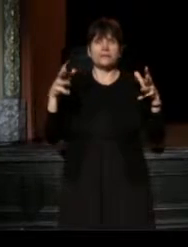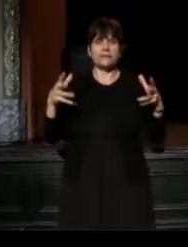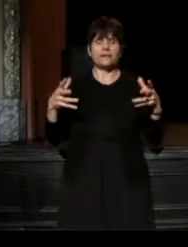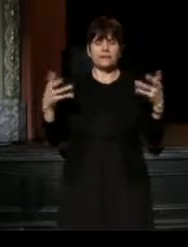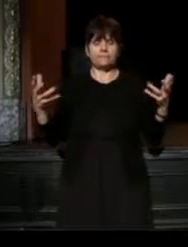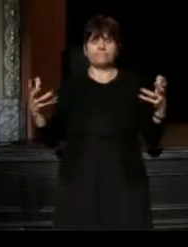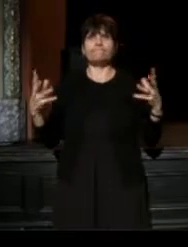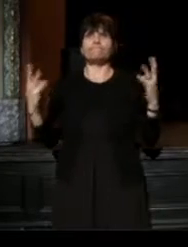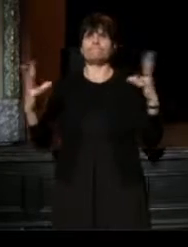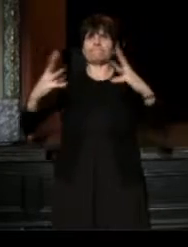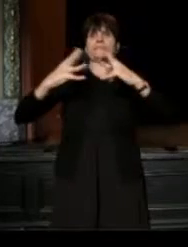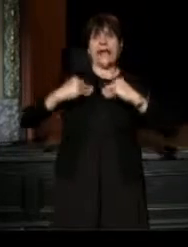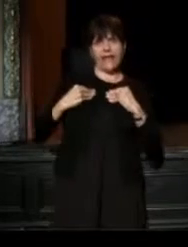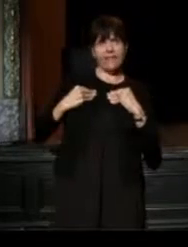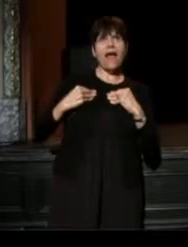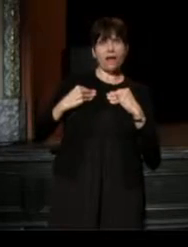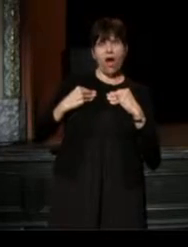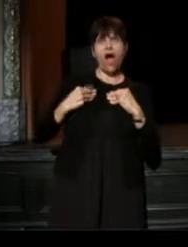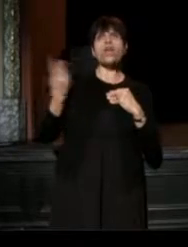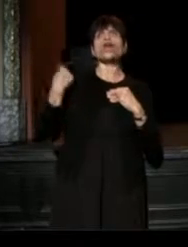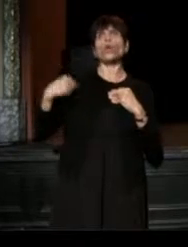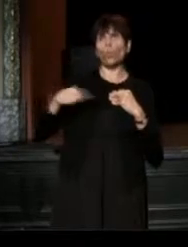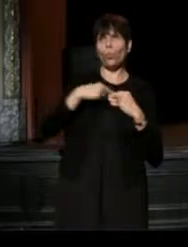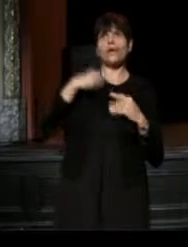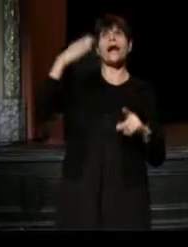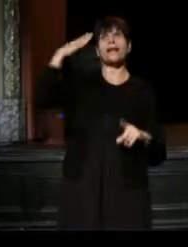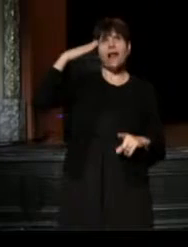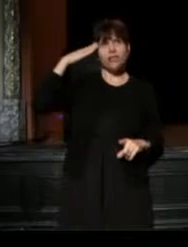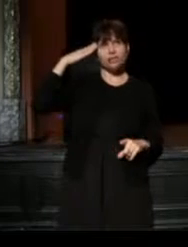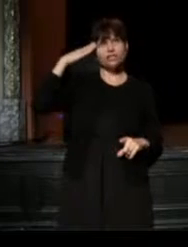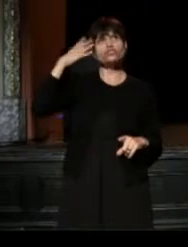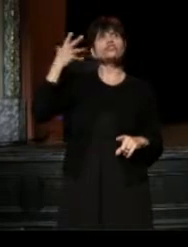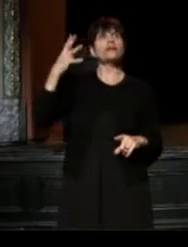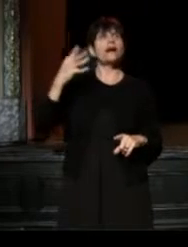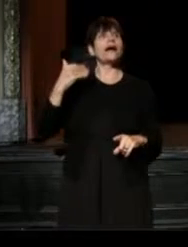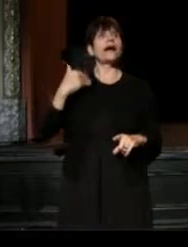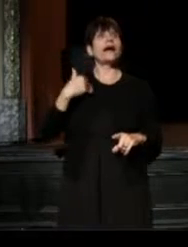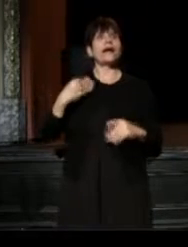"We acknowledge, and are affected by